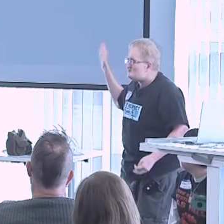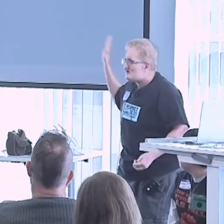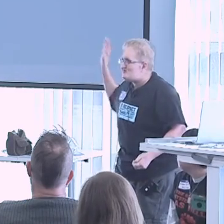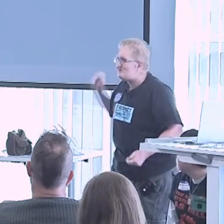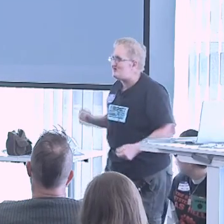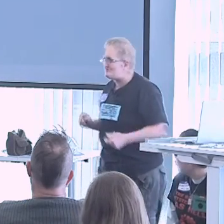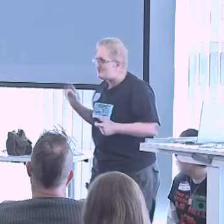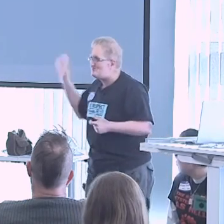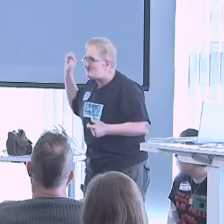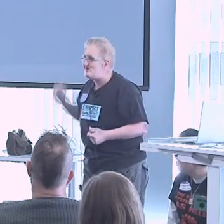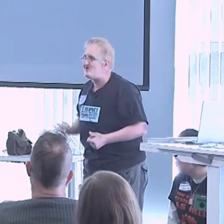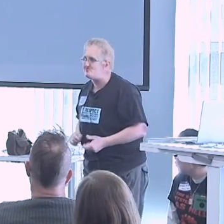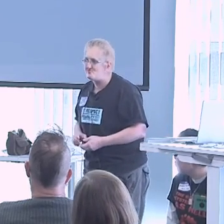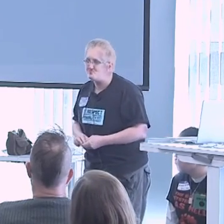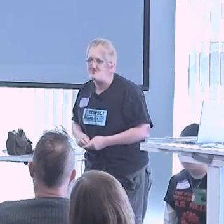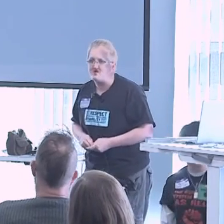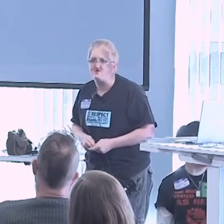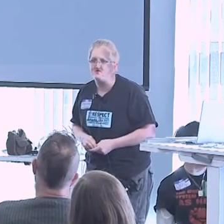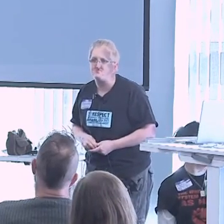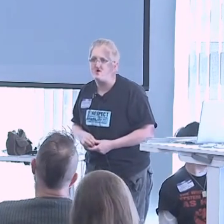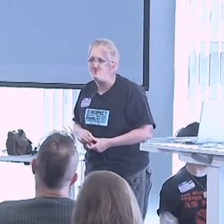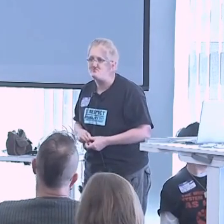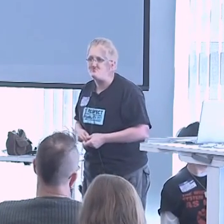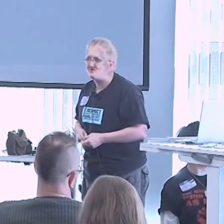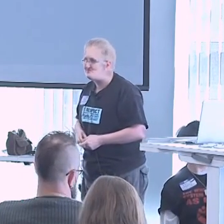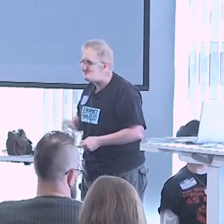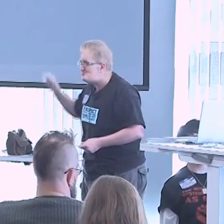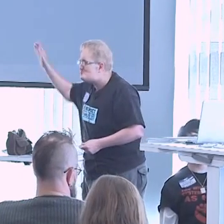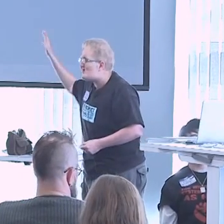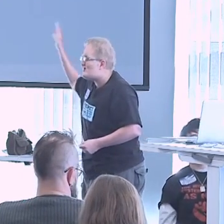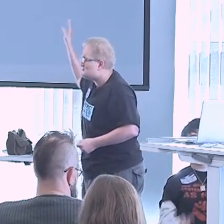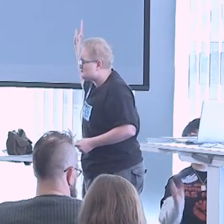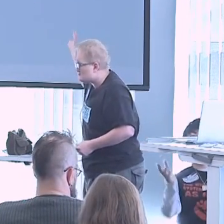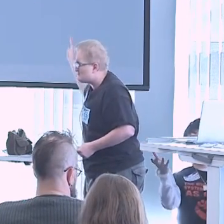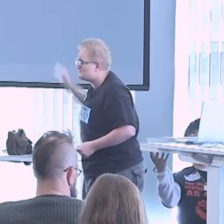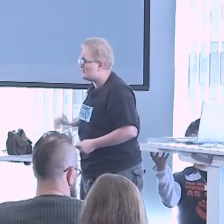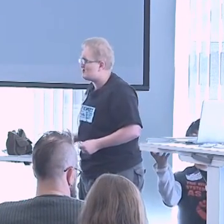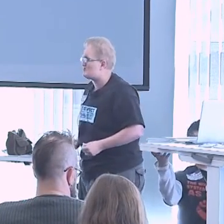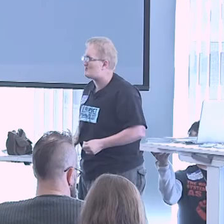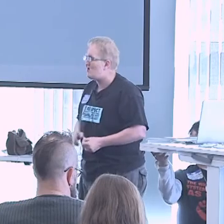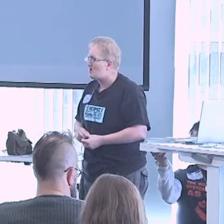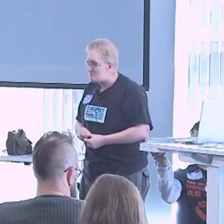It'll take a social recognition of the right to and from care for everybody.